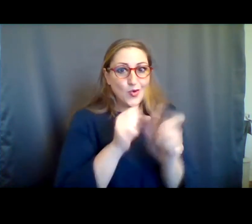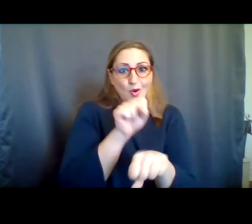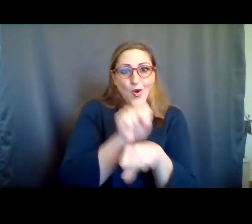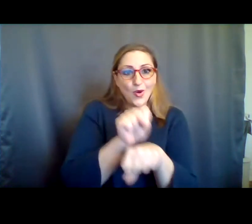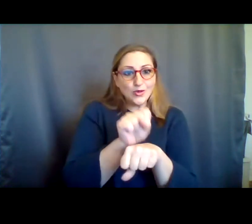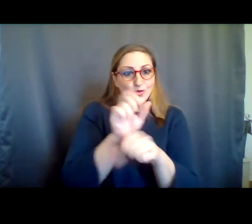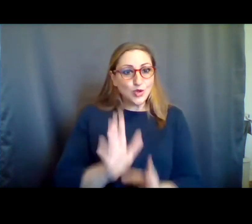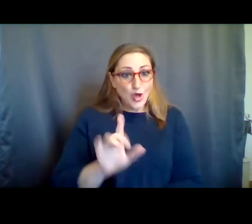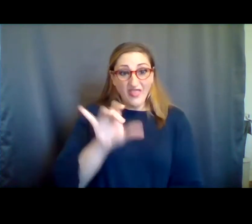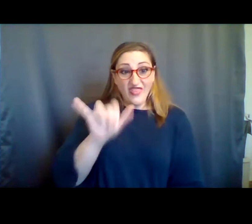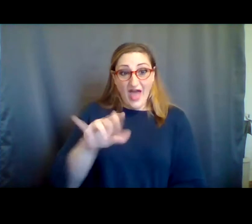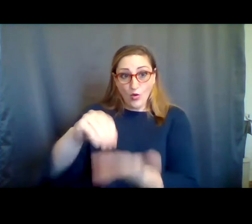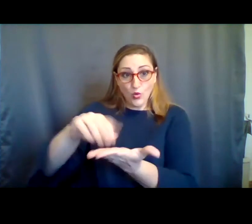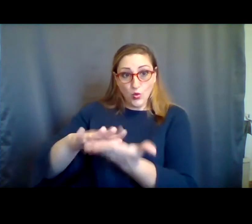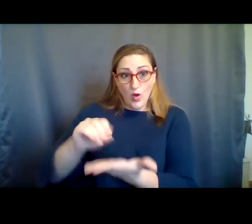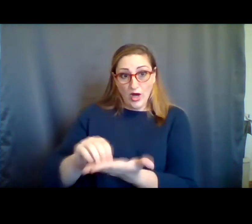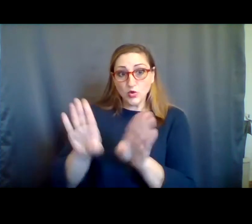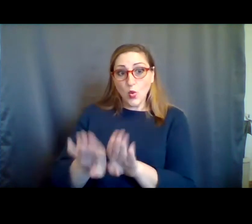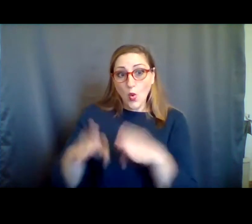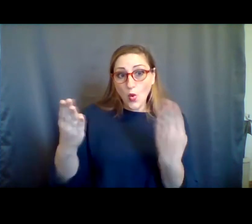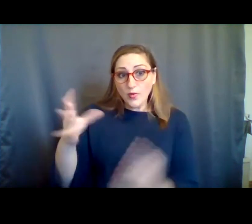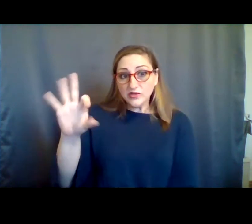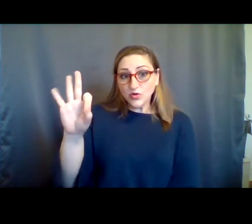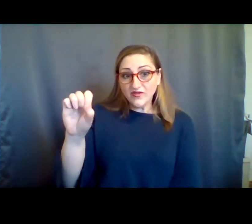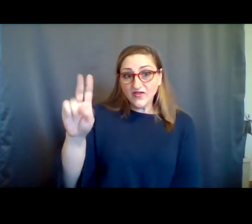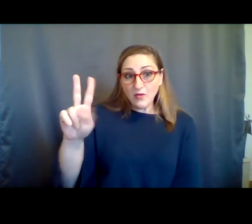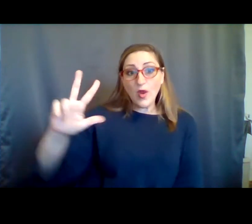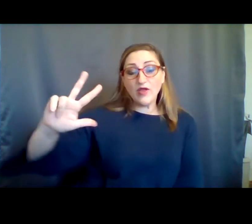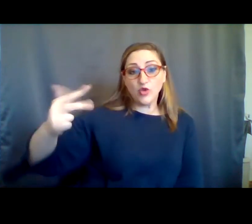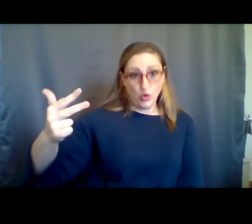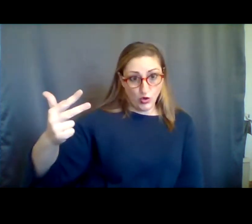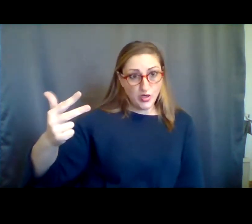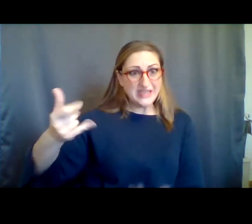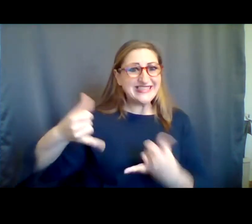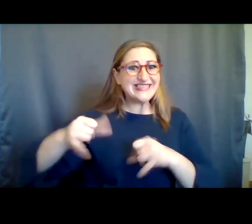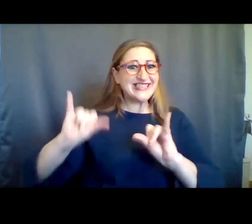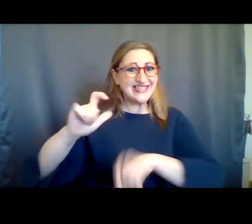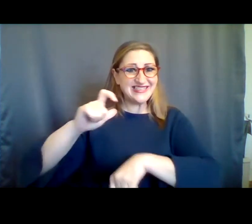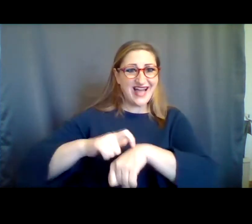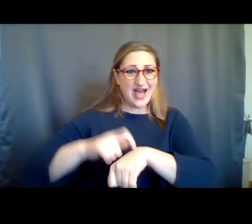hearing record is open through February 3rd, so there's still time to submit testimony. We'll drop some links in the chat